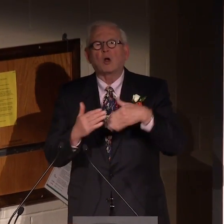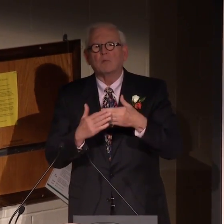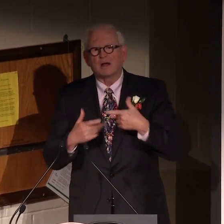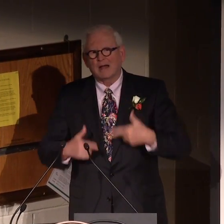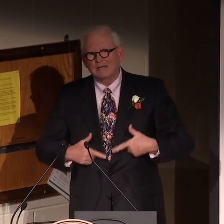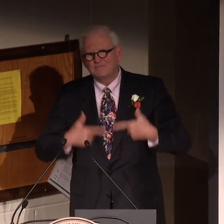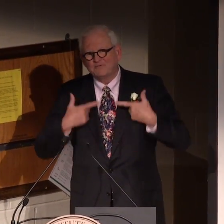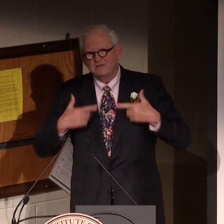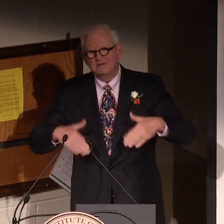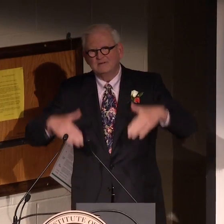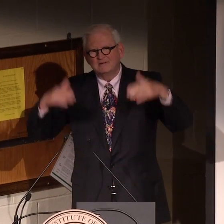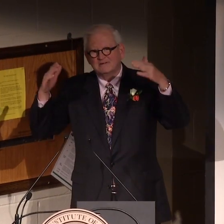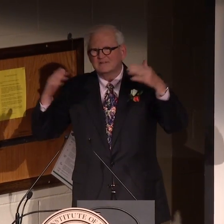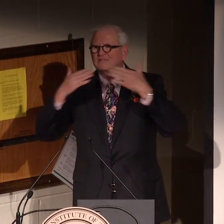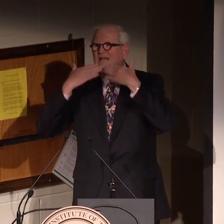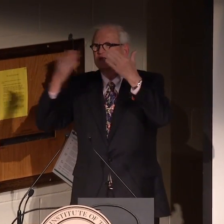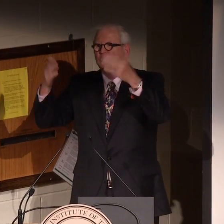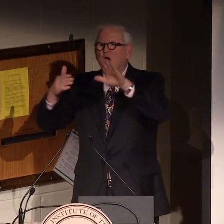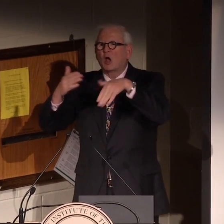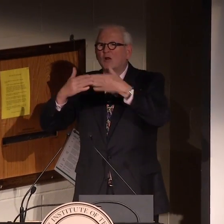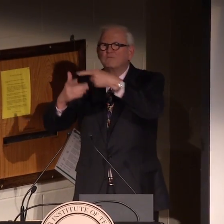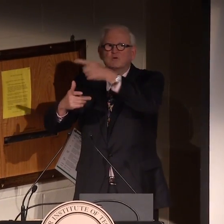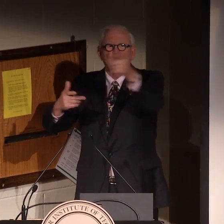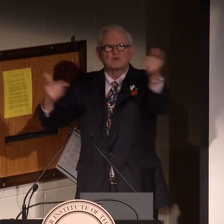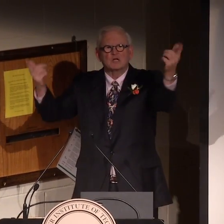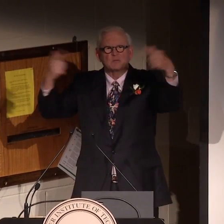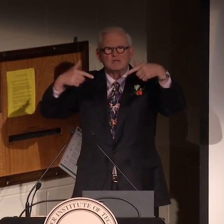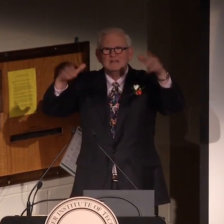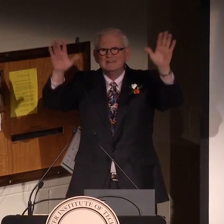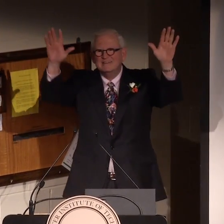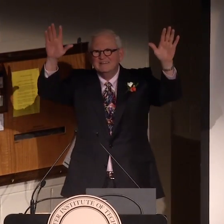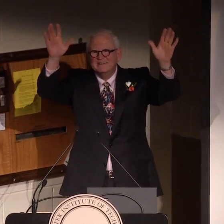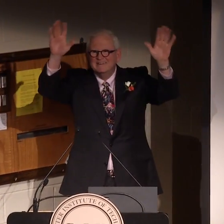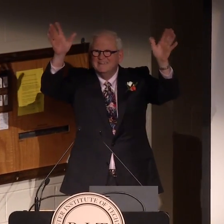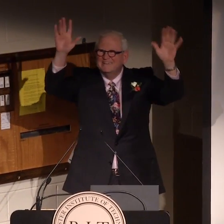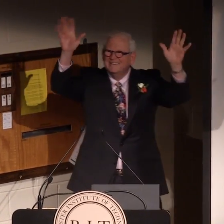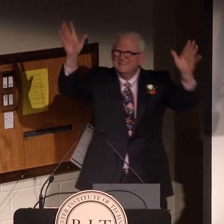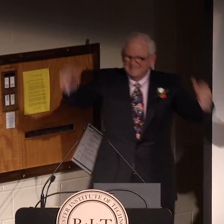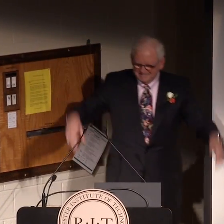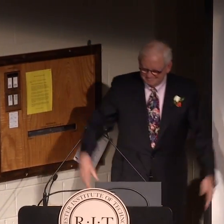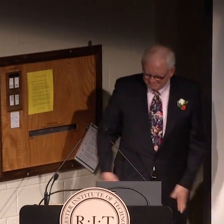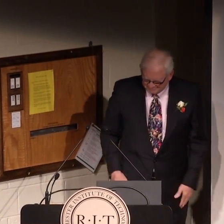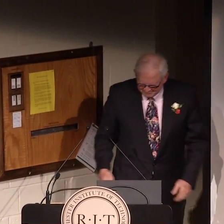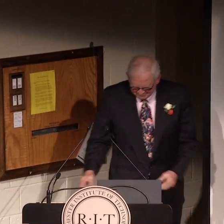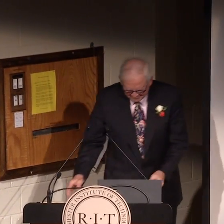cherish this all my life. Thank you, all of you, for coming out.